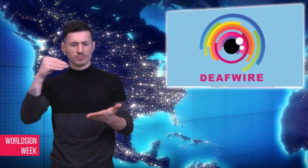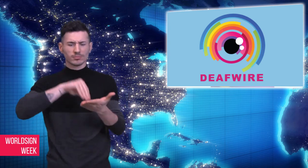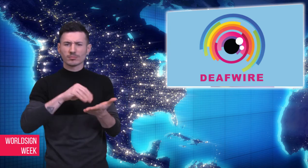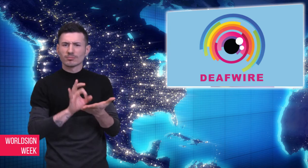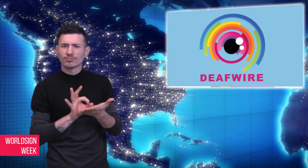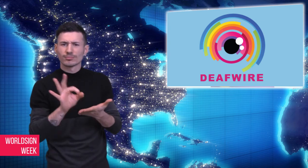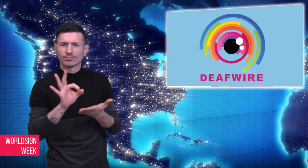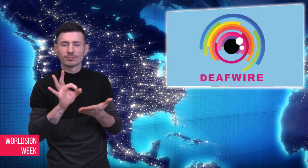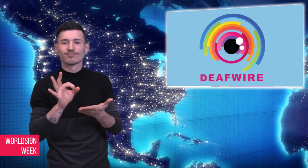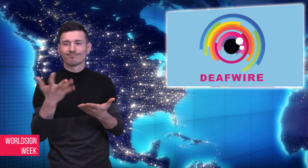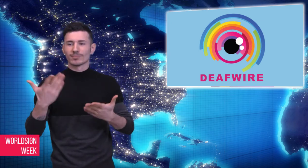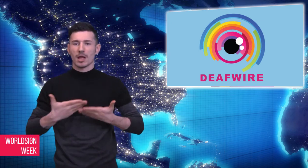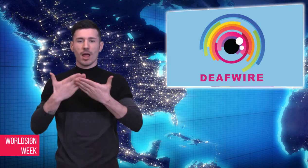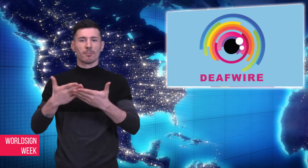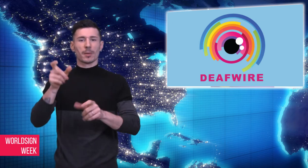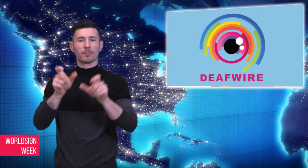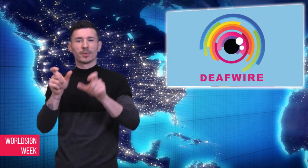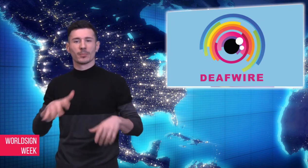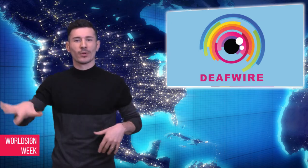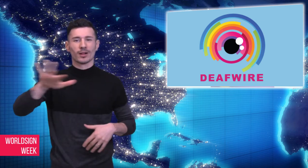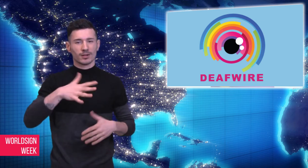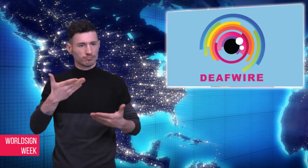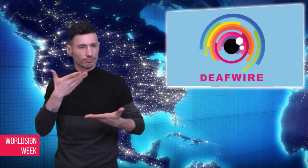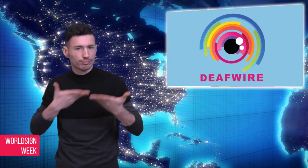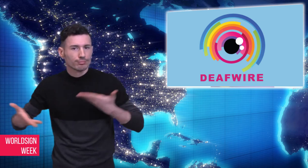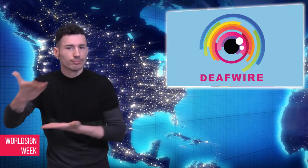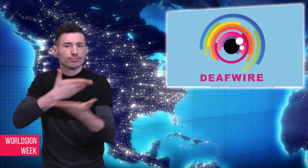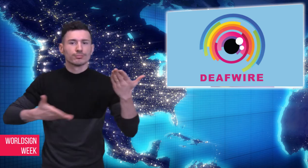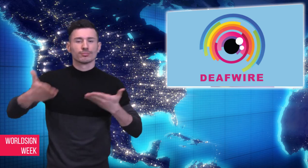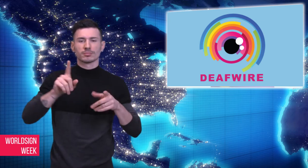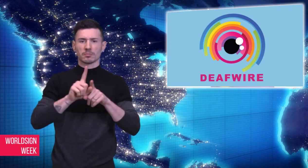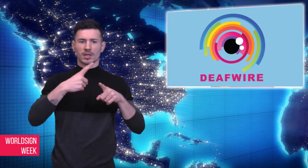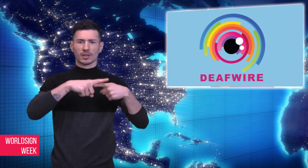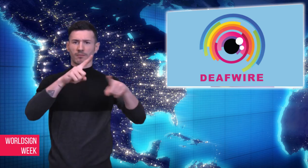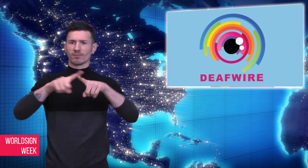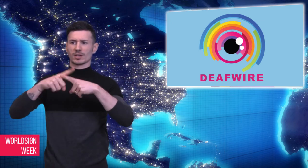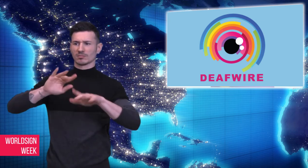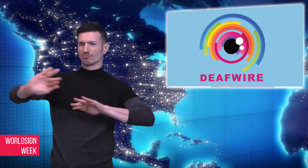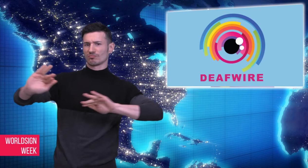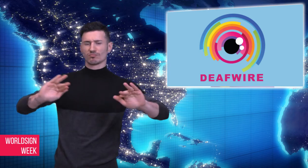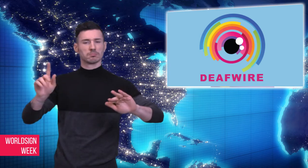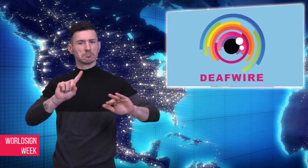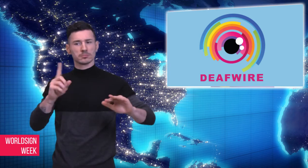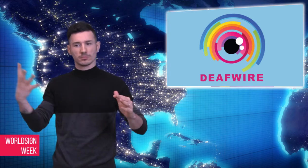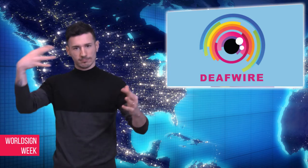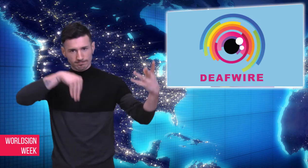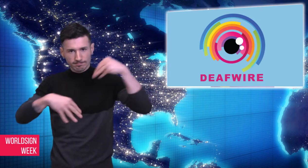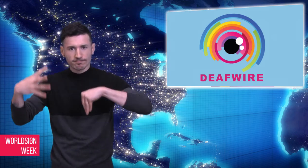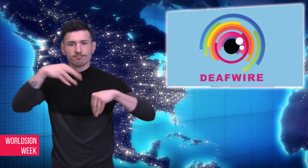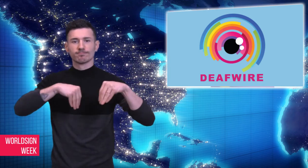of blood to represent women’s menstruation to help people